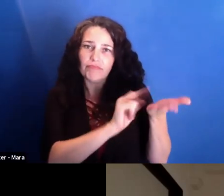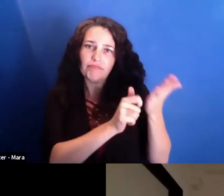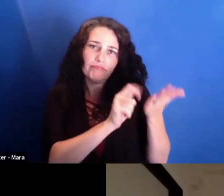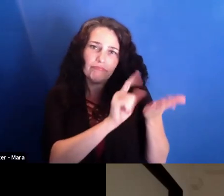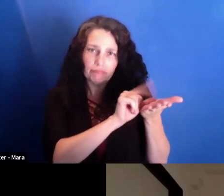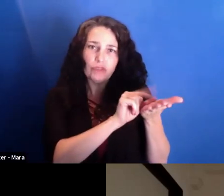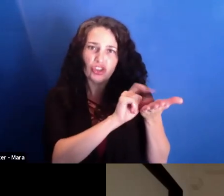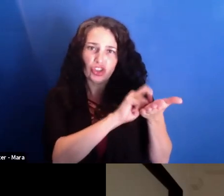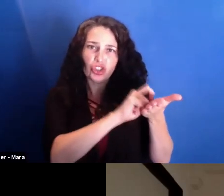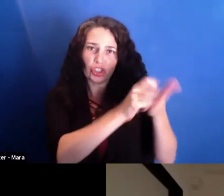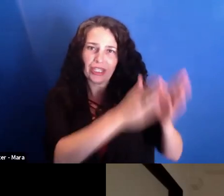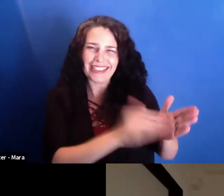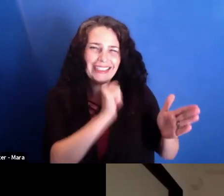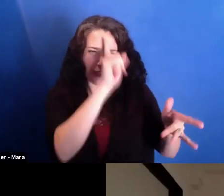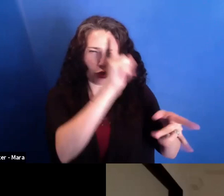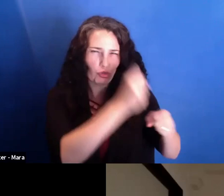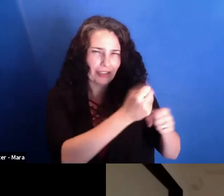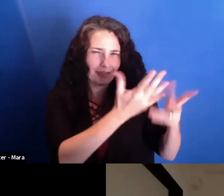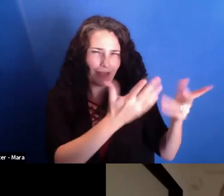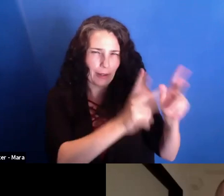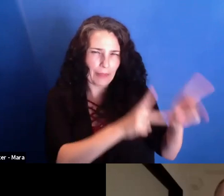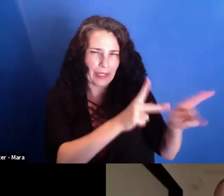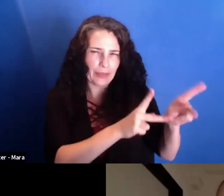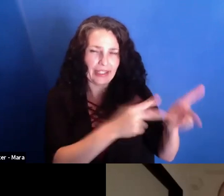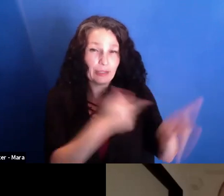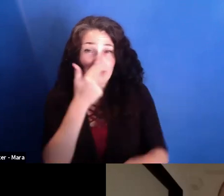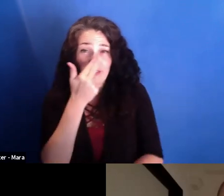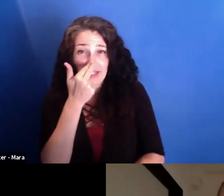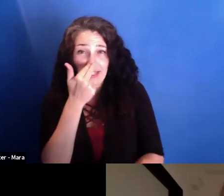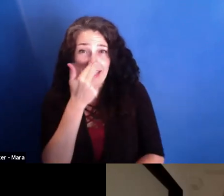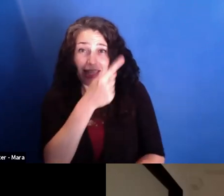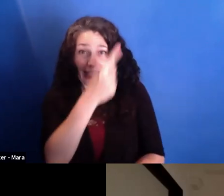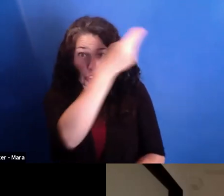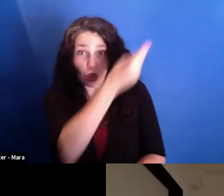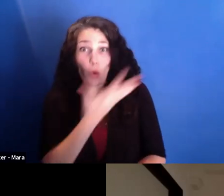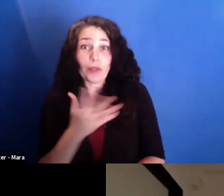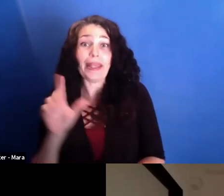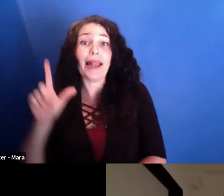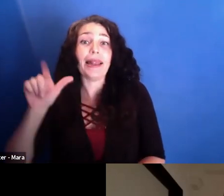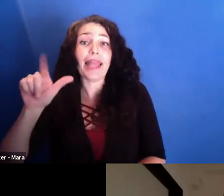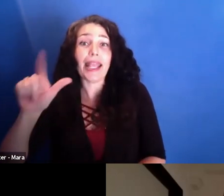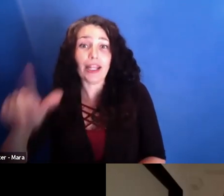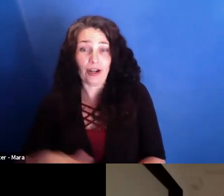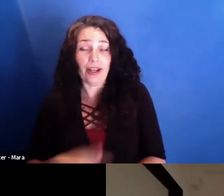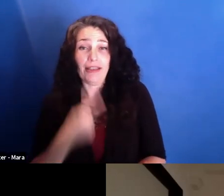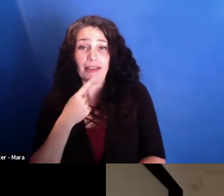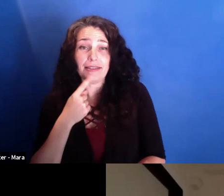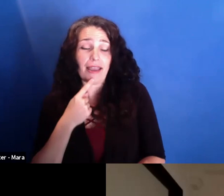that's very funny, actually, because they told me that later, because they said the next meeting after you left was like--